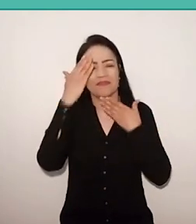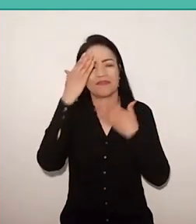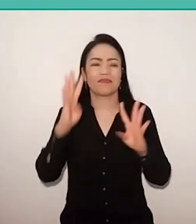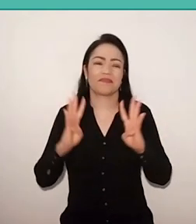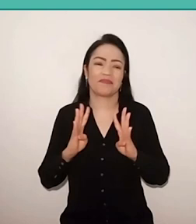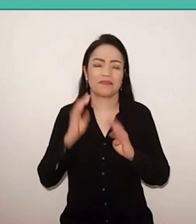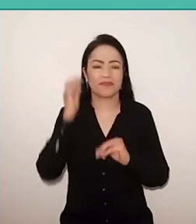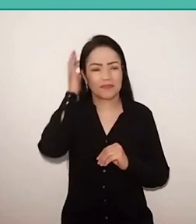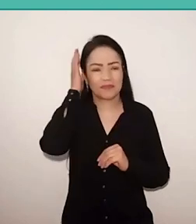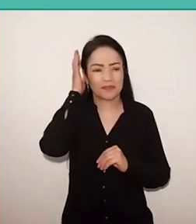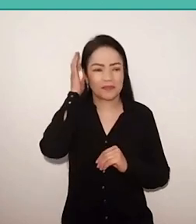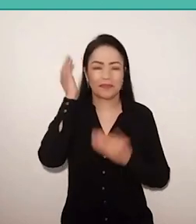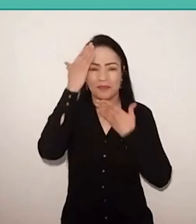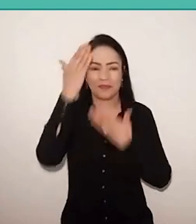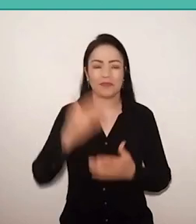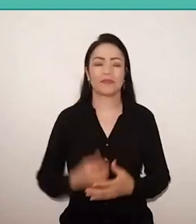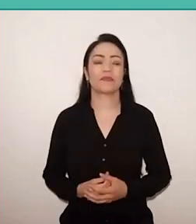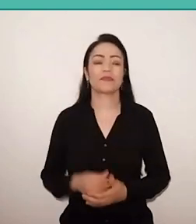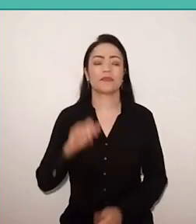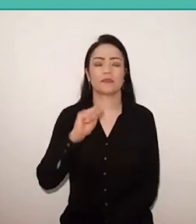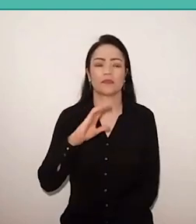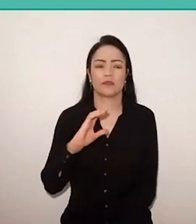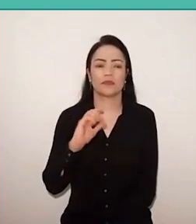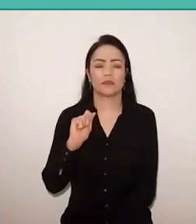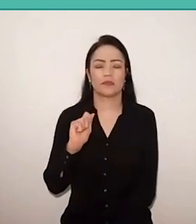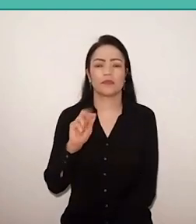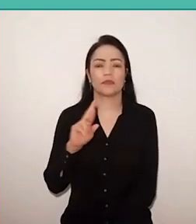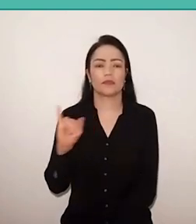Thank you, Professor Akkari. Many comments here.